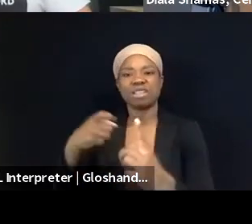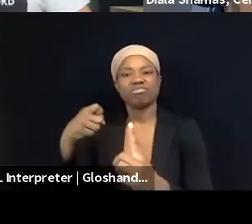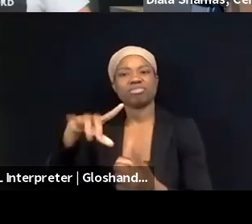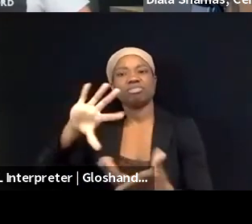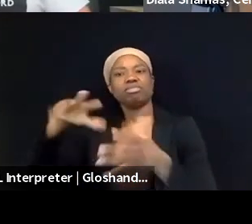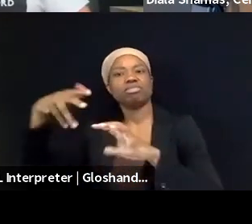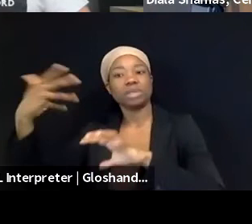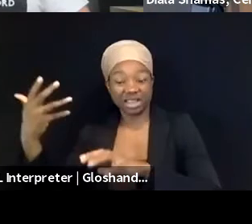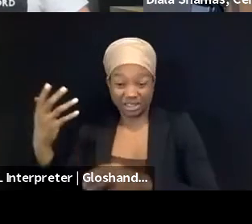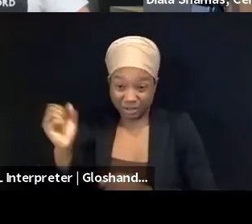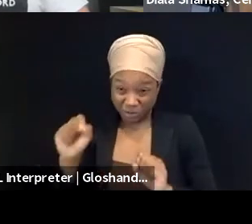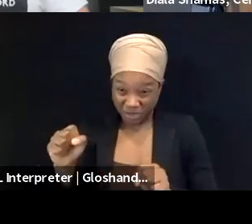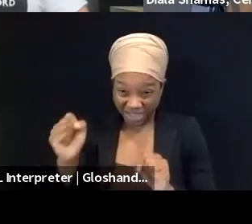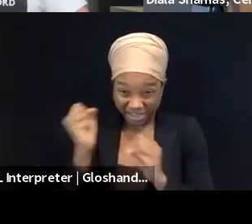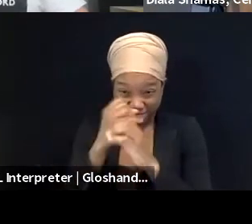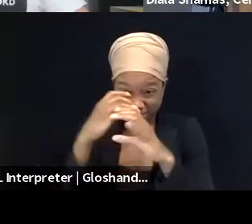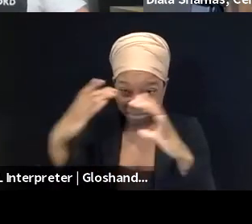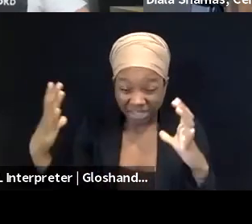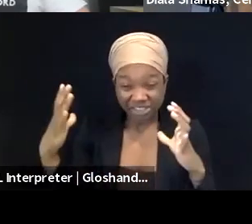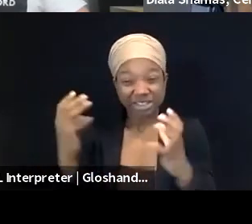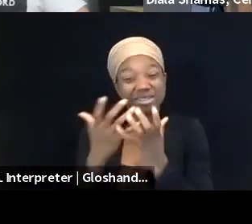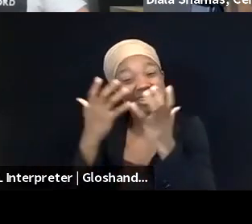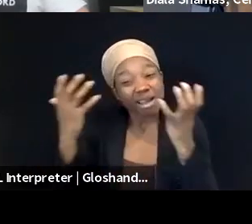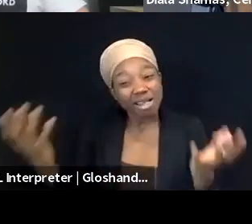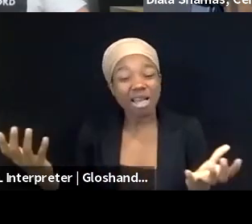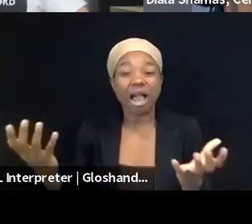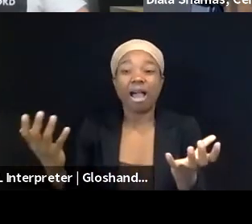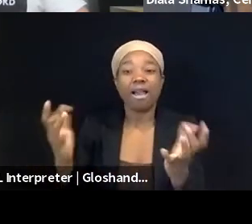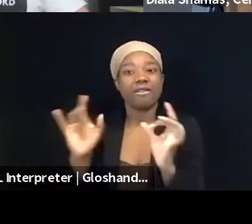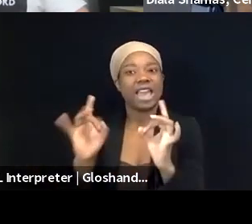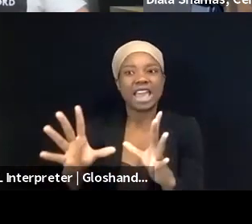of this hate speech that nobody really deal with or address.